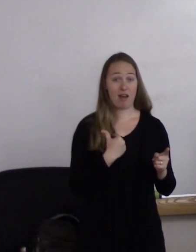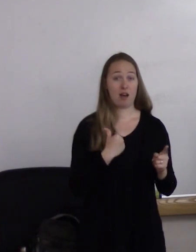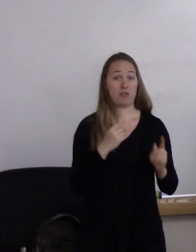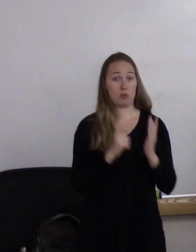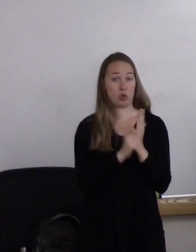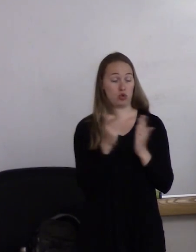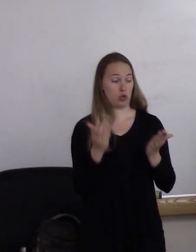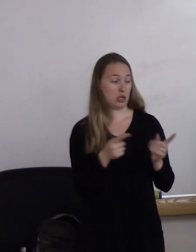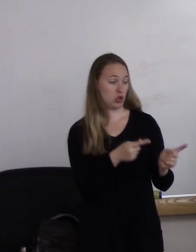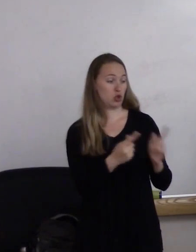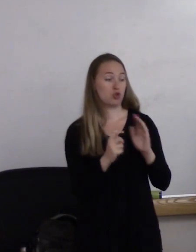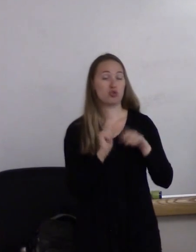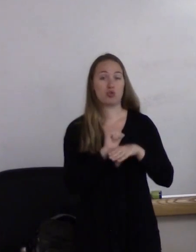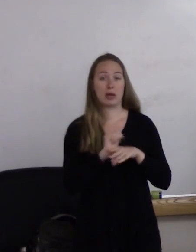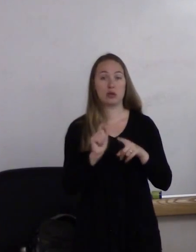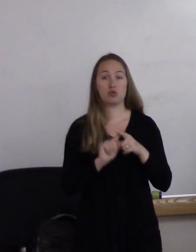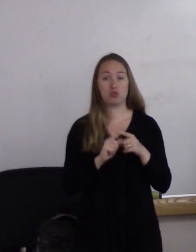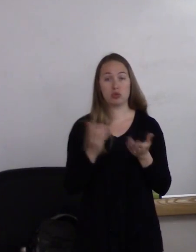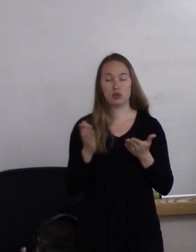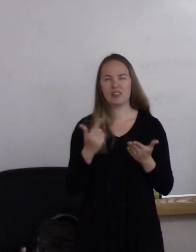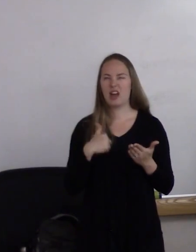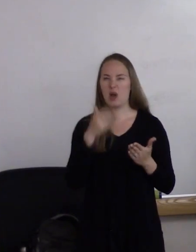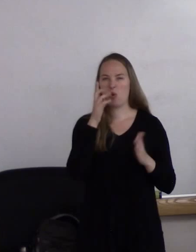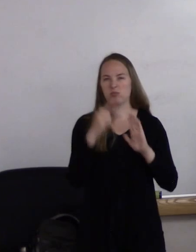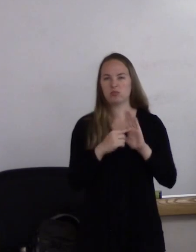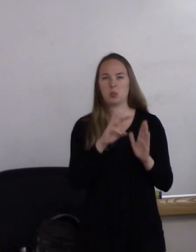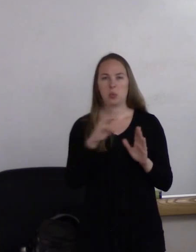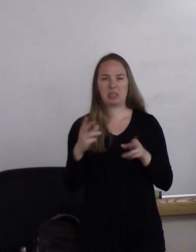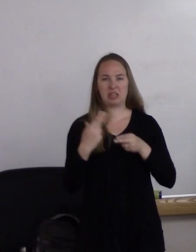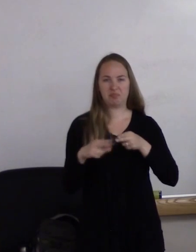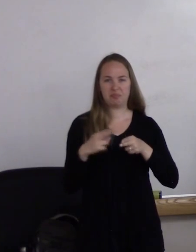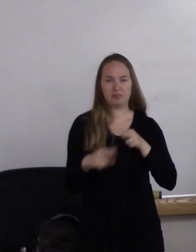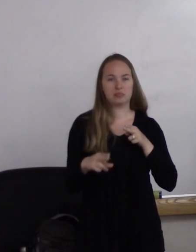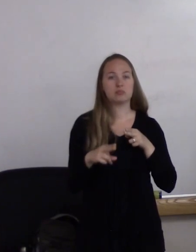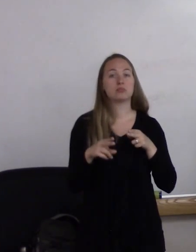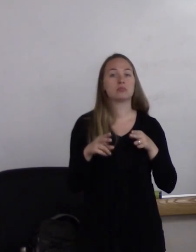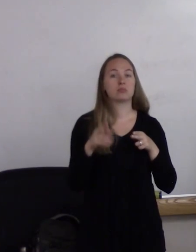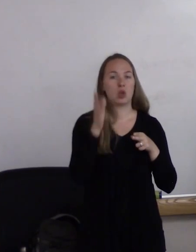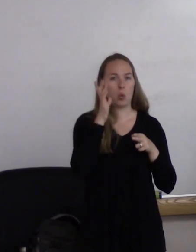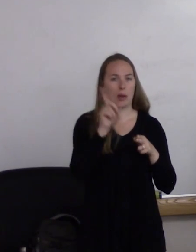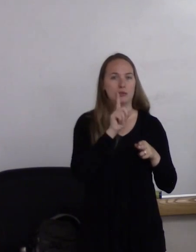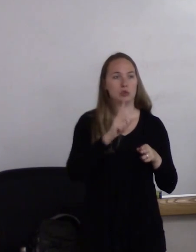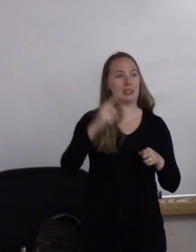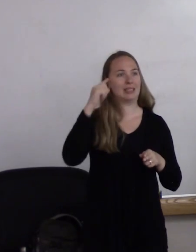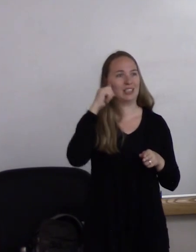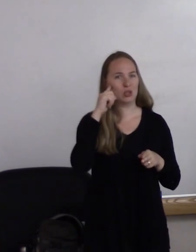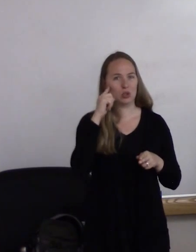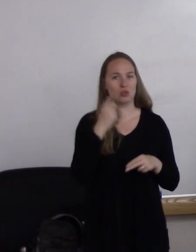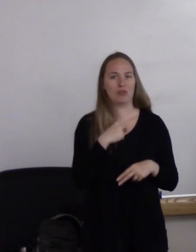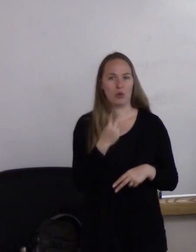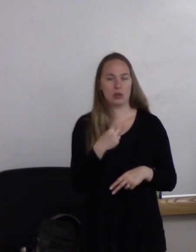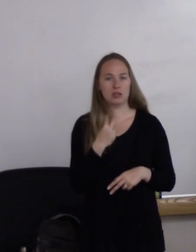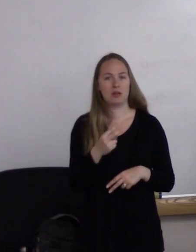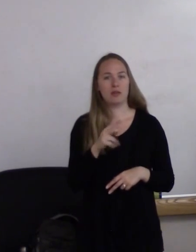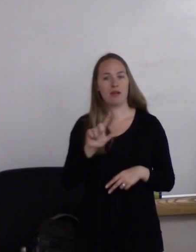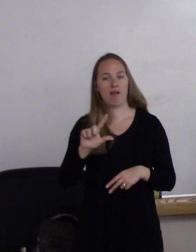I will show you our website very briefly 'cause we're going to actually hear the voice of an LGBT older adult.